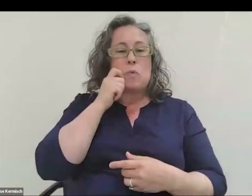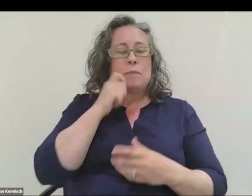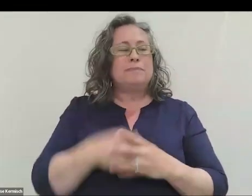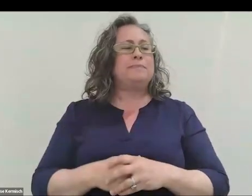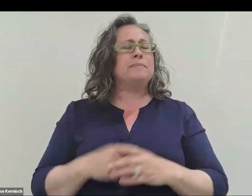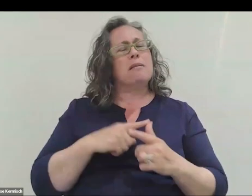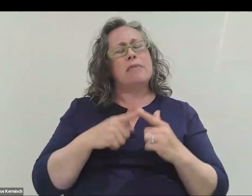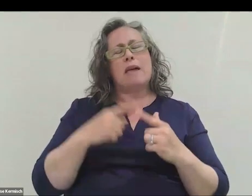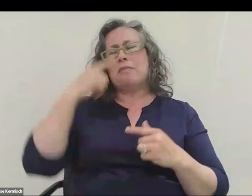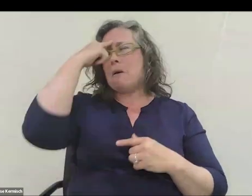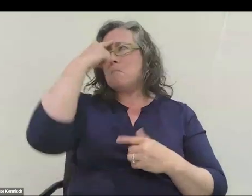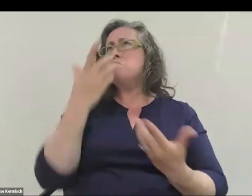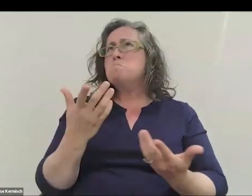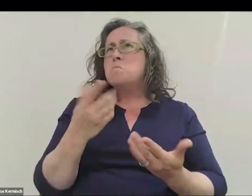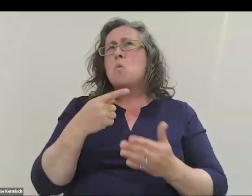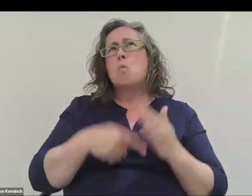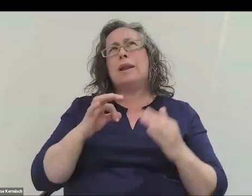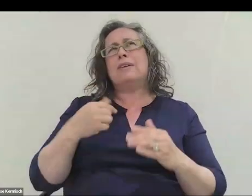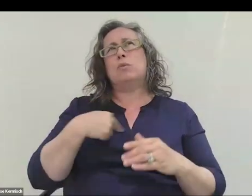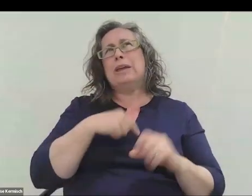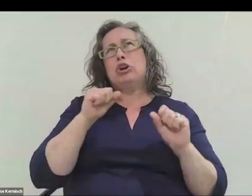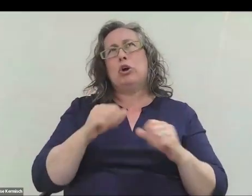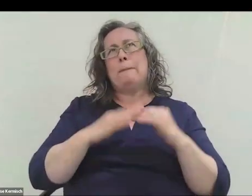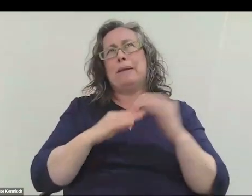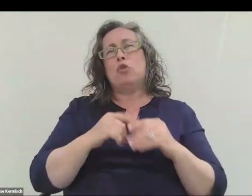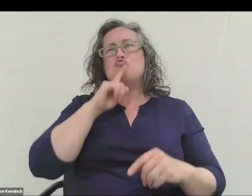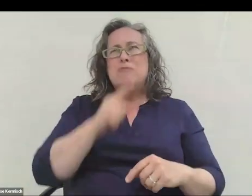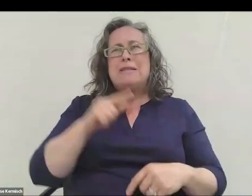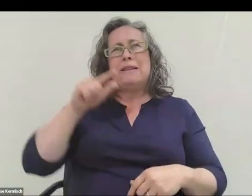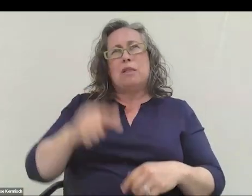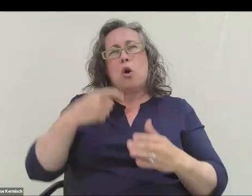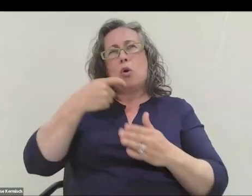What if we could build really low-cost satellites? My idea was that if we could start launching